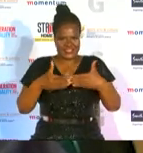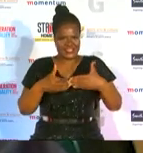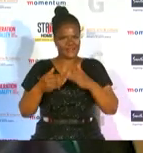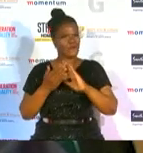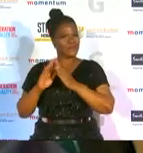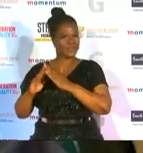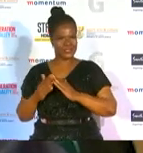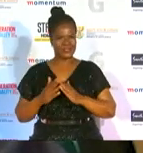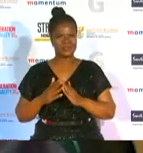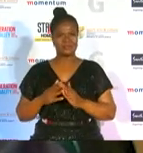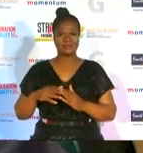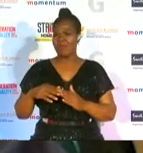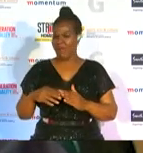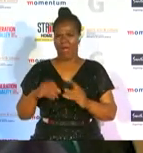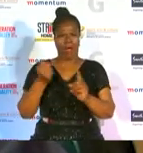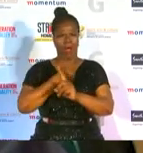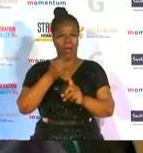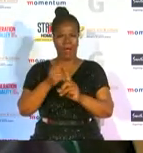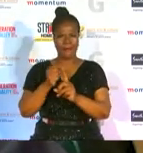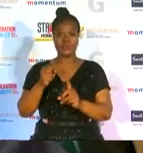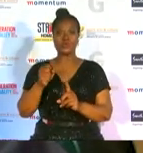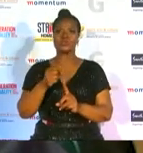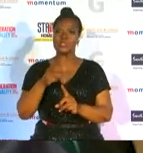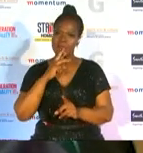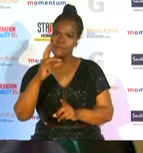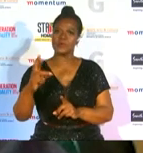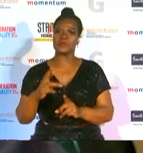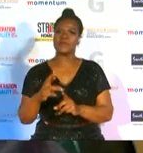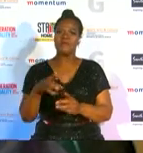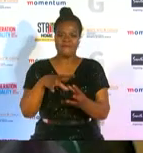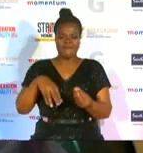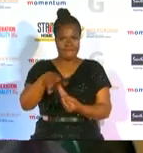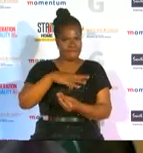must go unhindered families and communities must unite